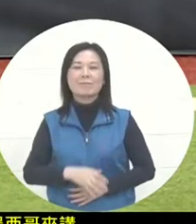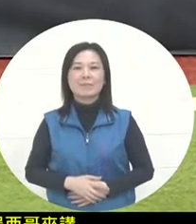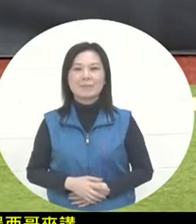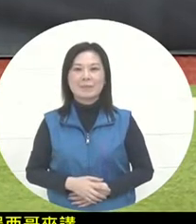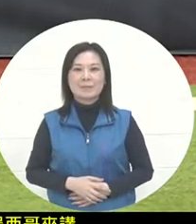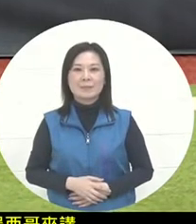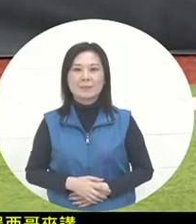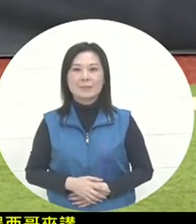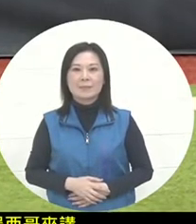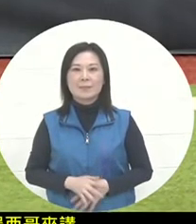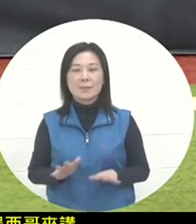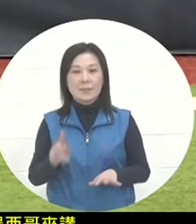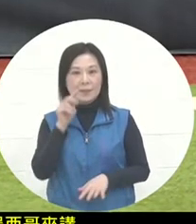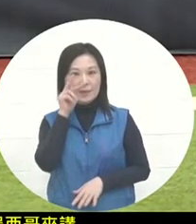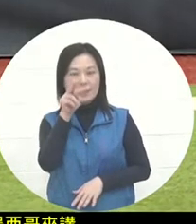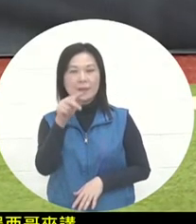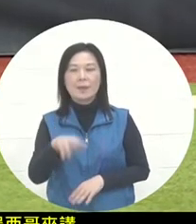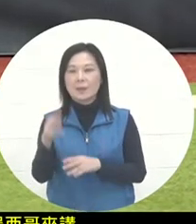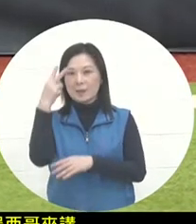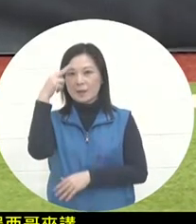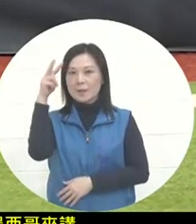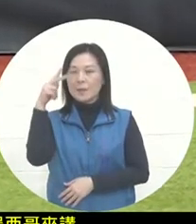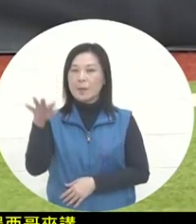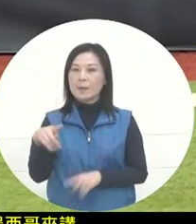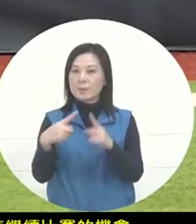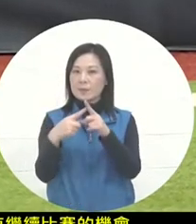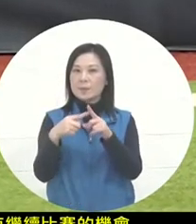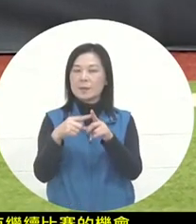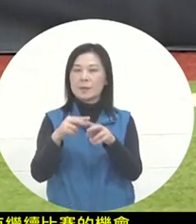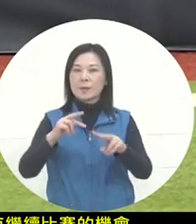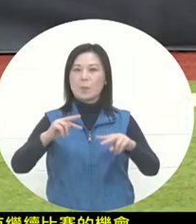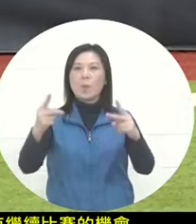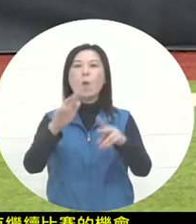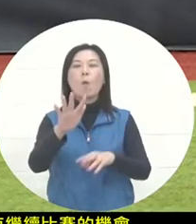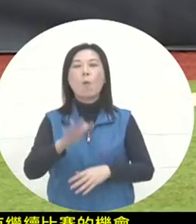There should be some Mexican personnel on the field. Cheng and the replacement now see